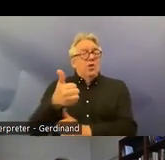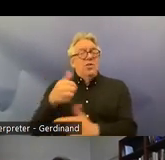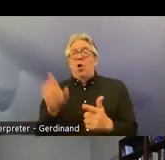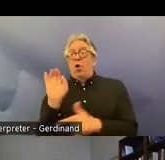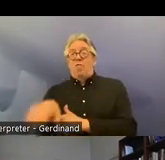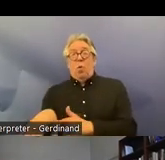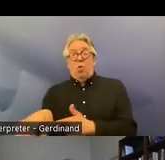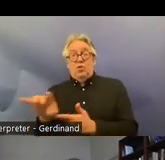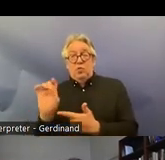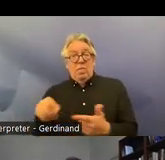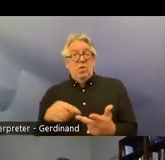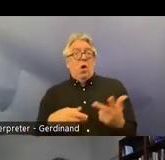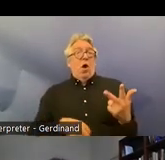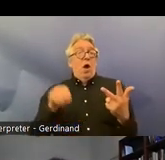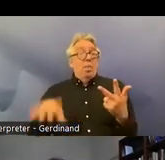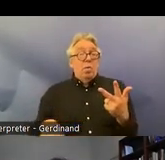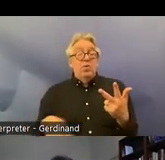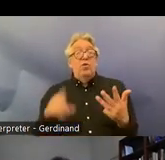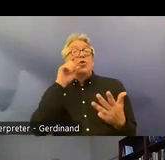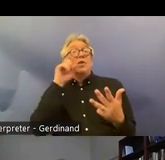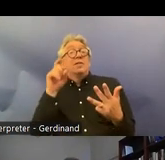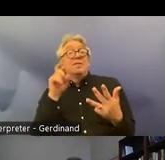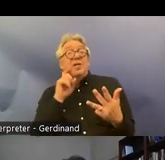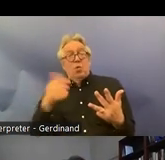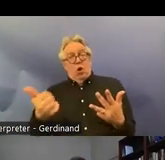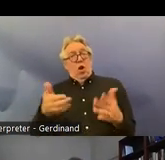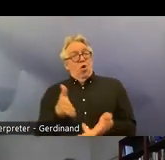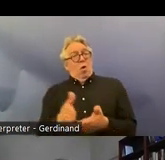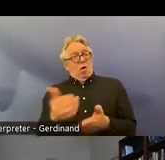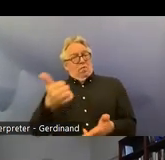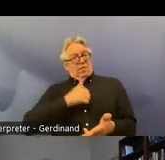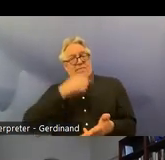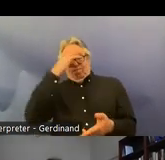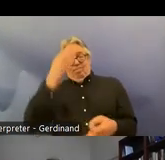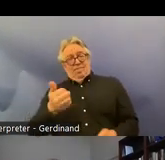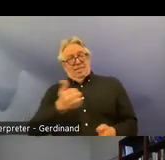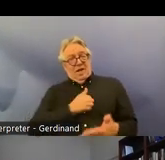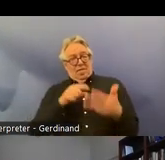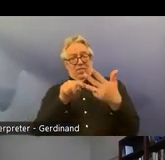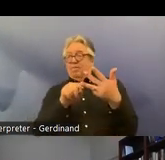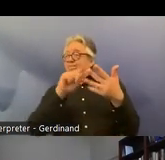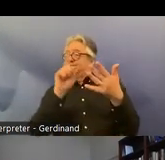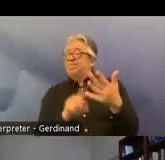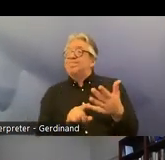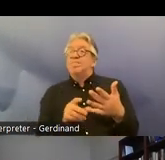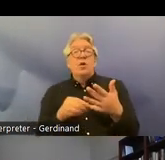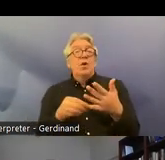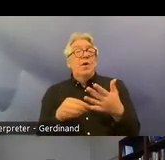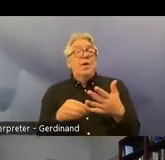abortion on sexual self-determination um on um Assisted